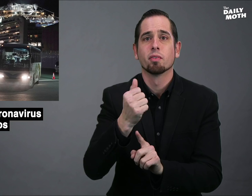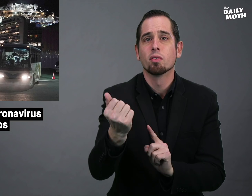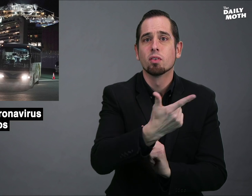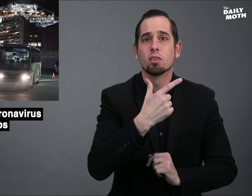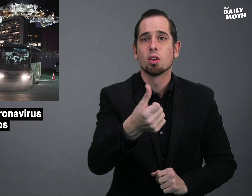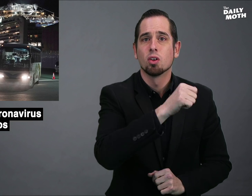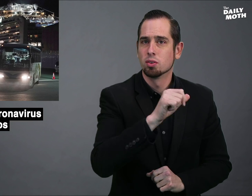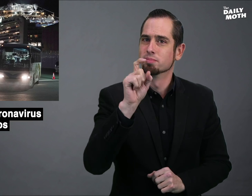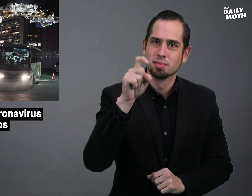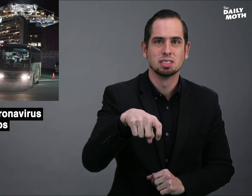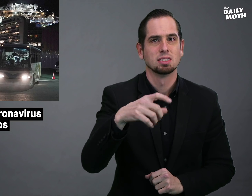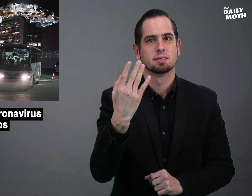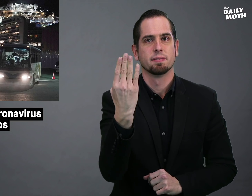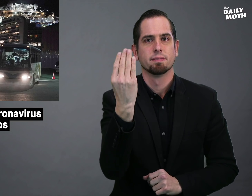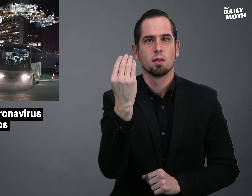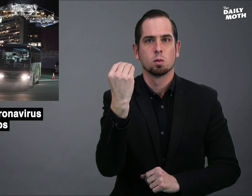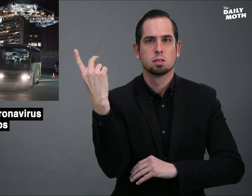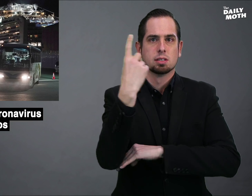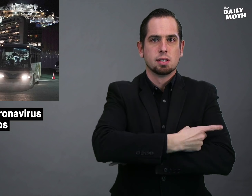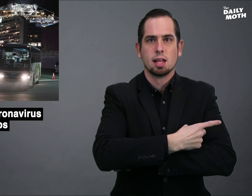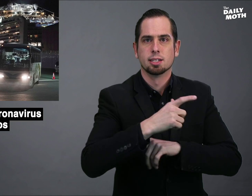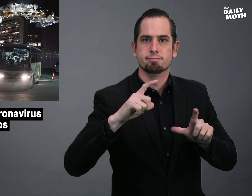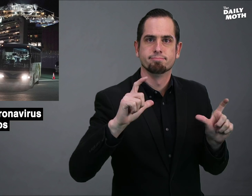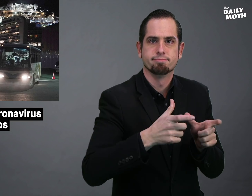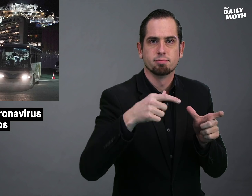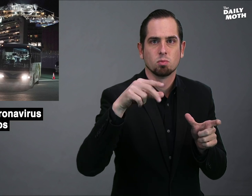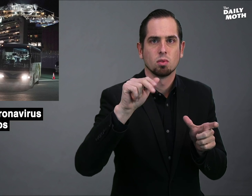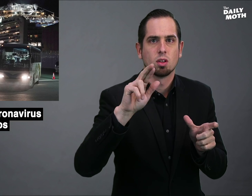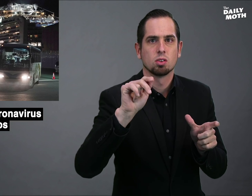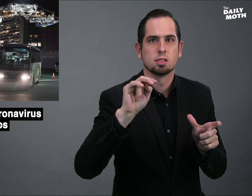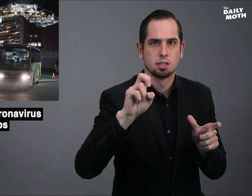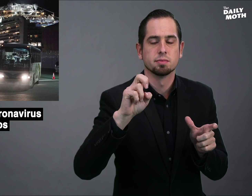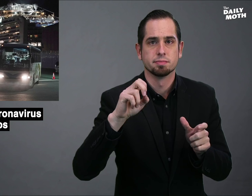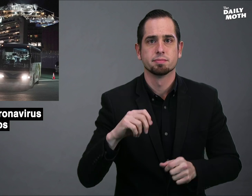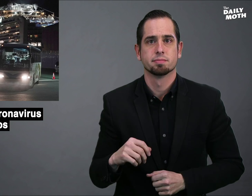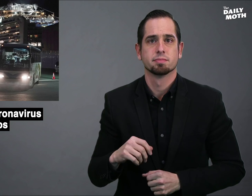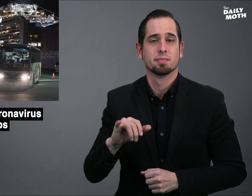while all the others will have to undergo a 14-day quarantine.